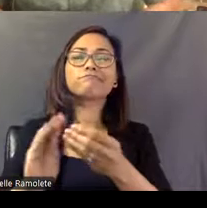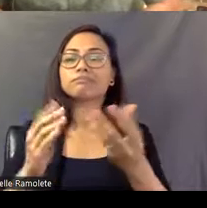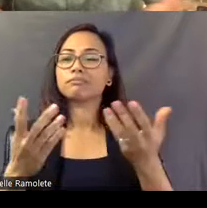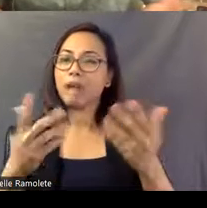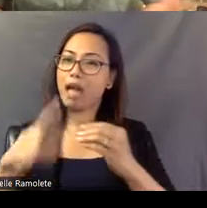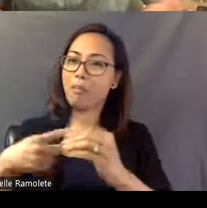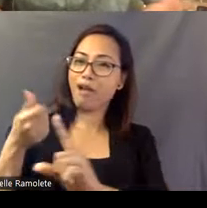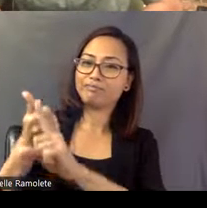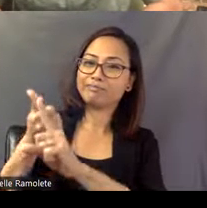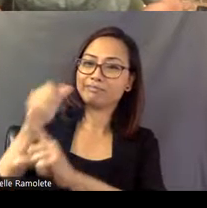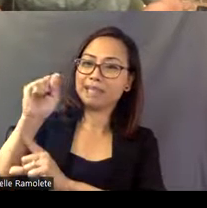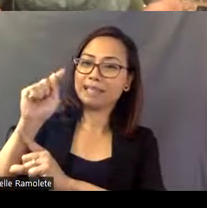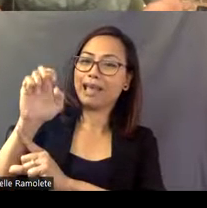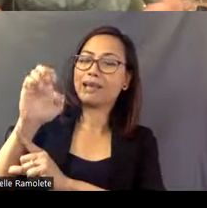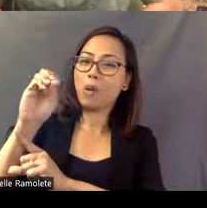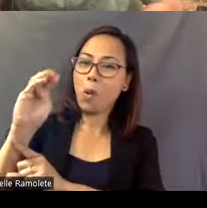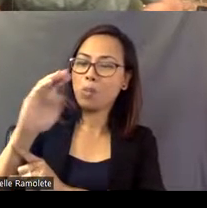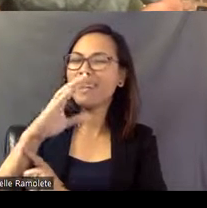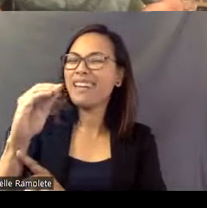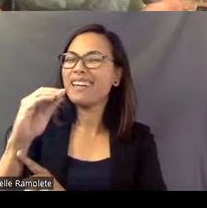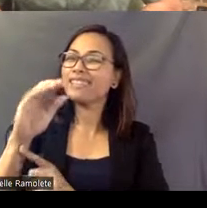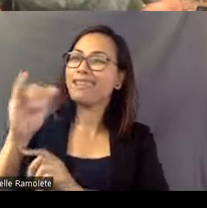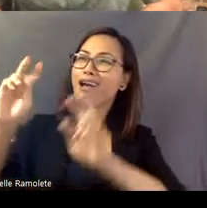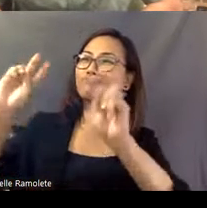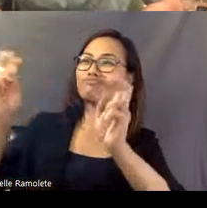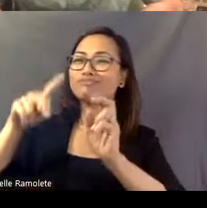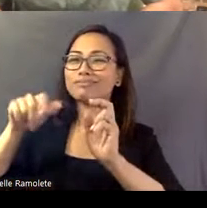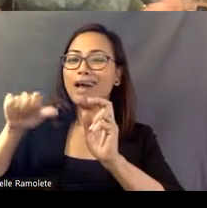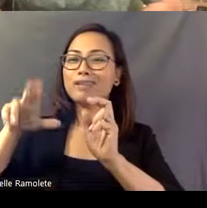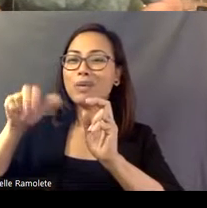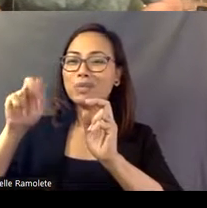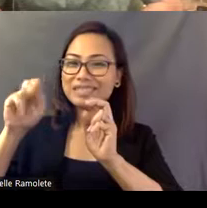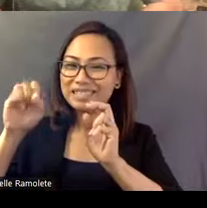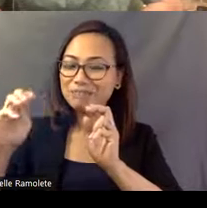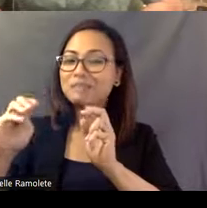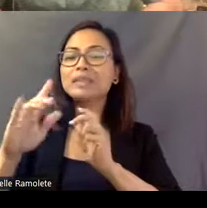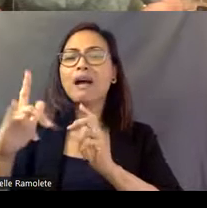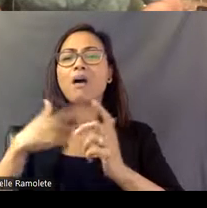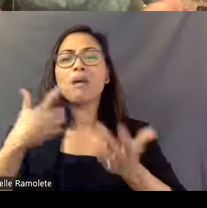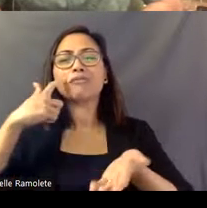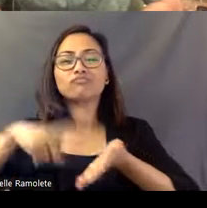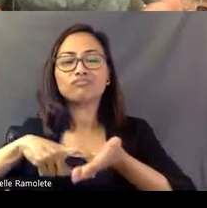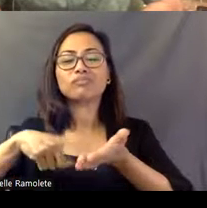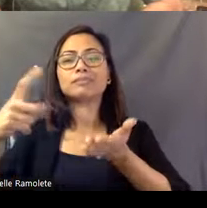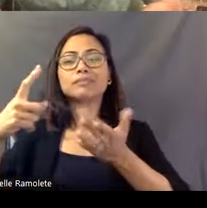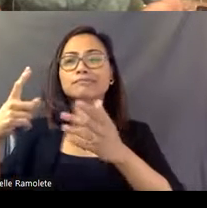and Pasaquoyanism. I'd like to take a moment to acknowledge the ancestral cultural traditional and unseated